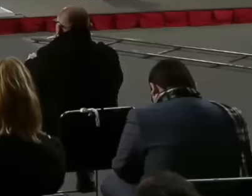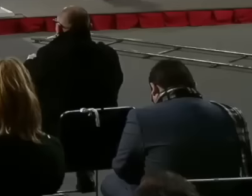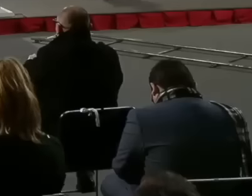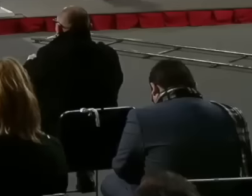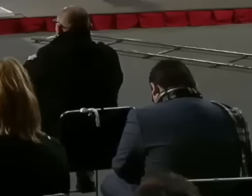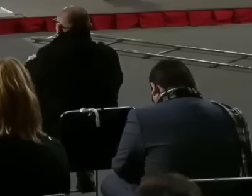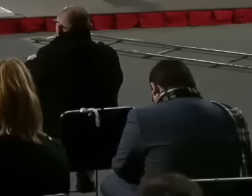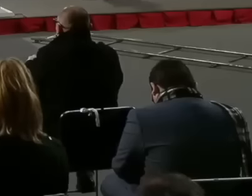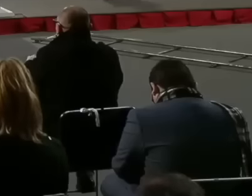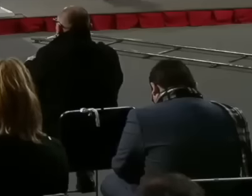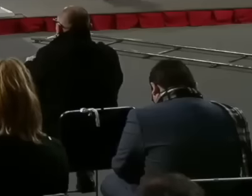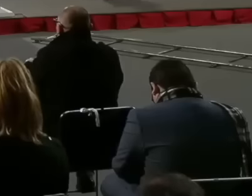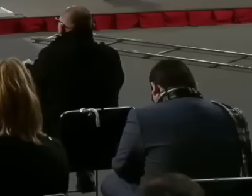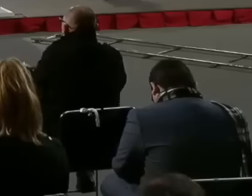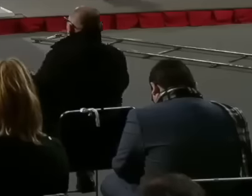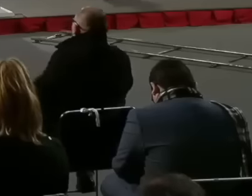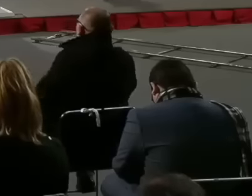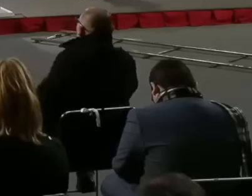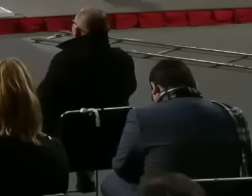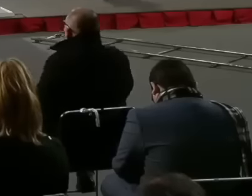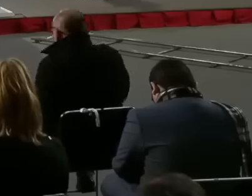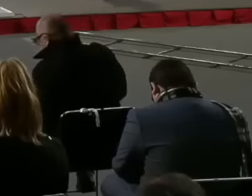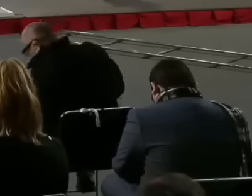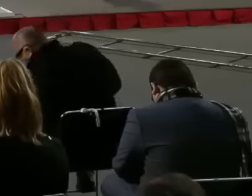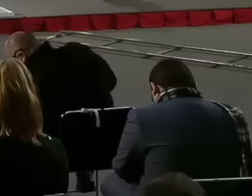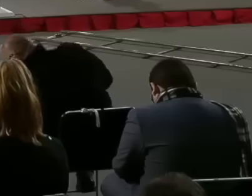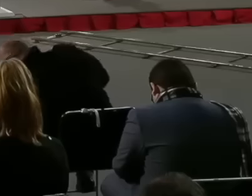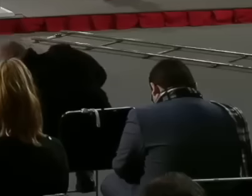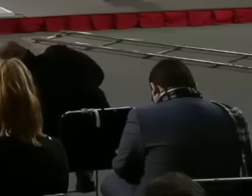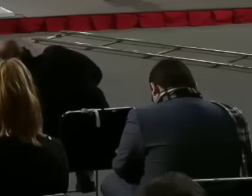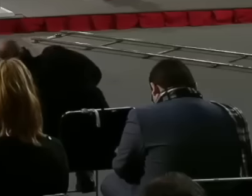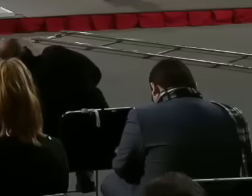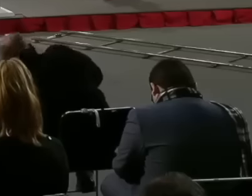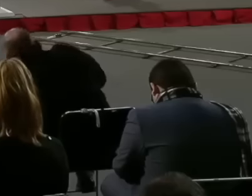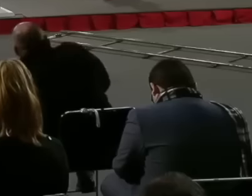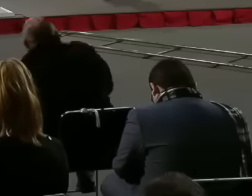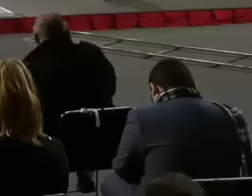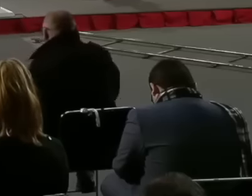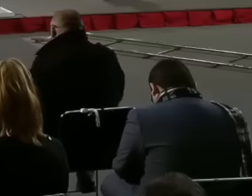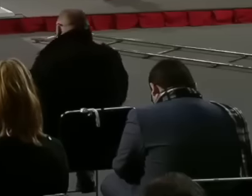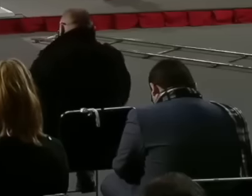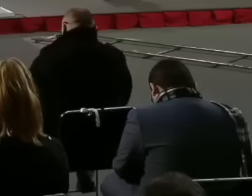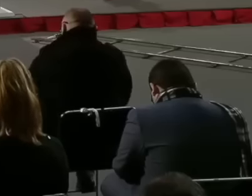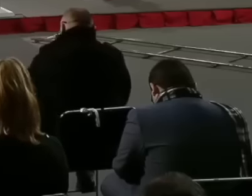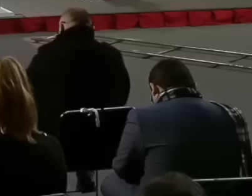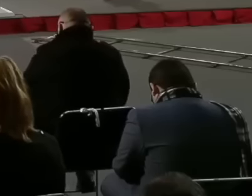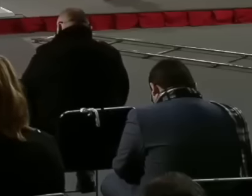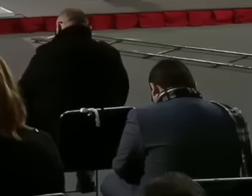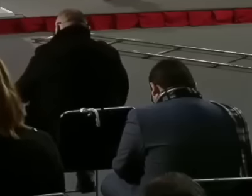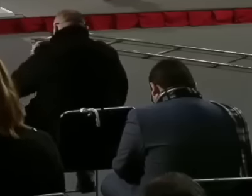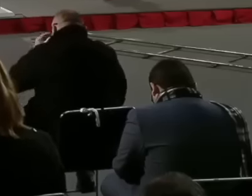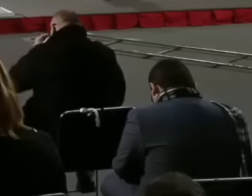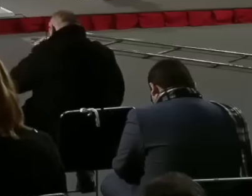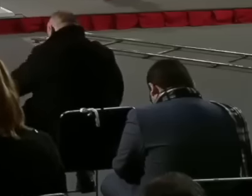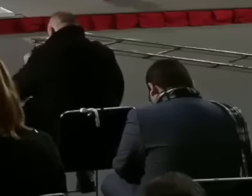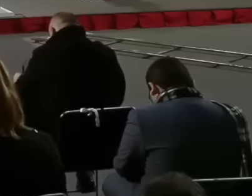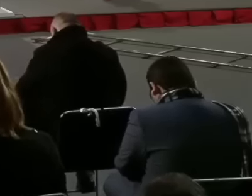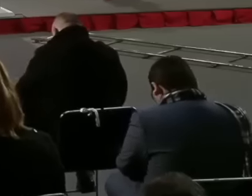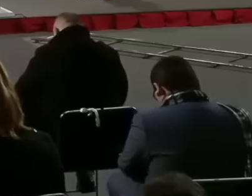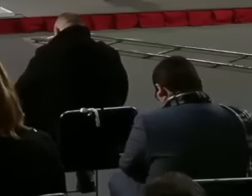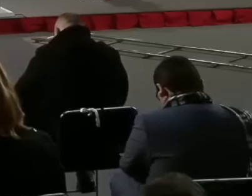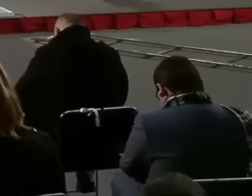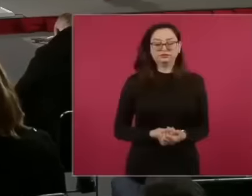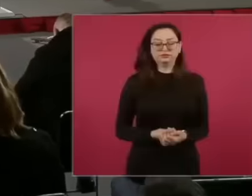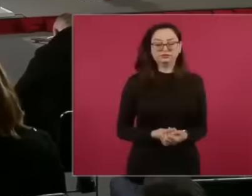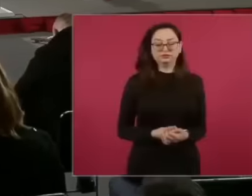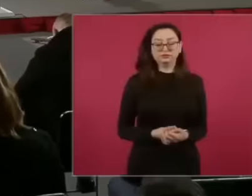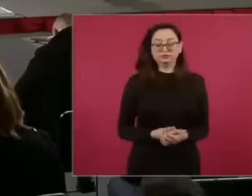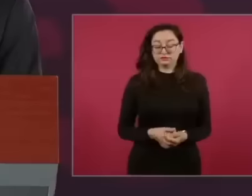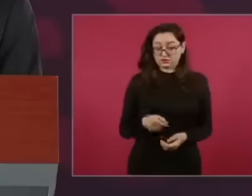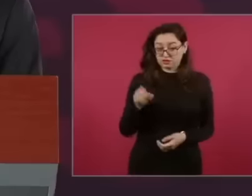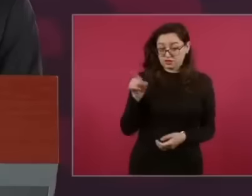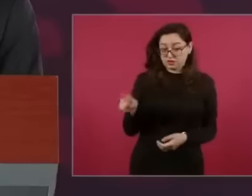July the election after Luis